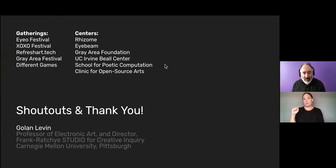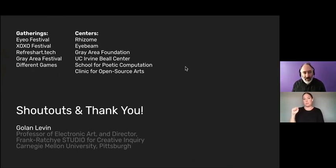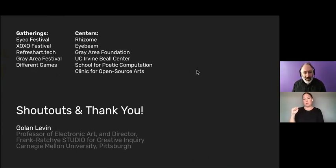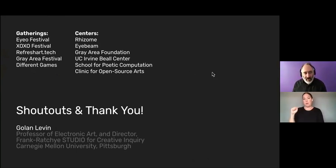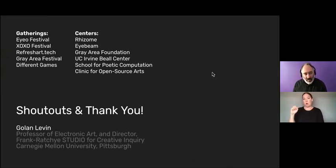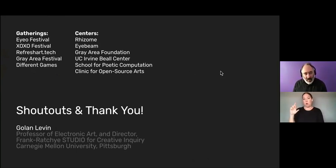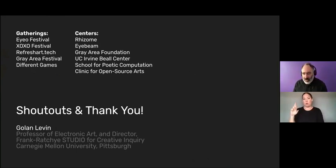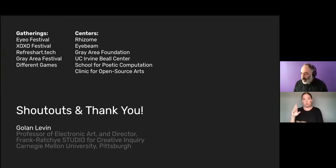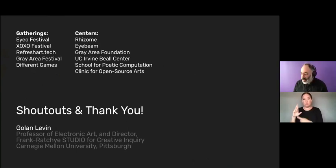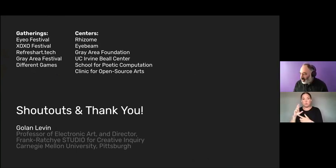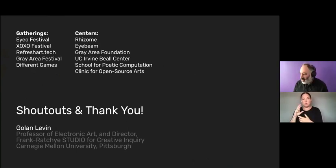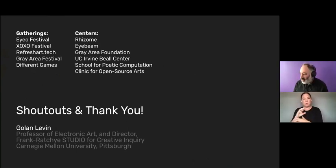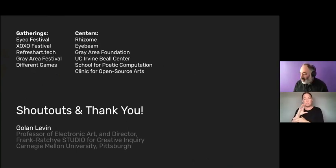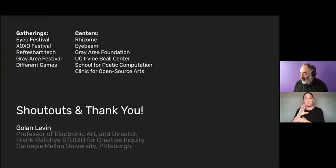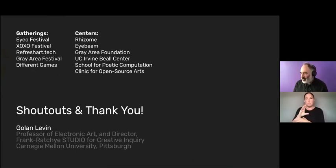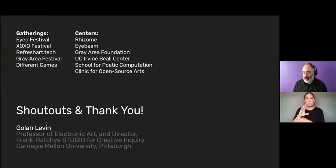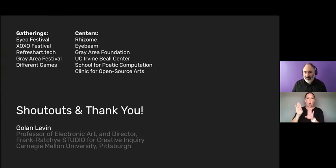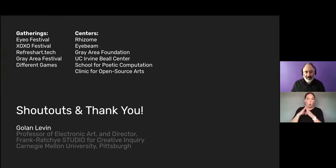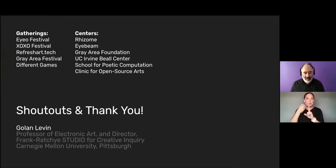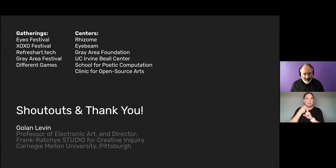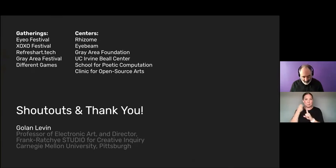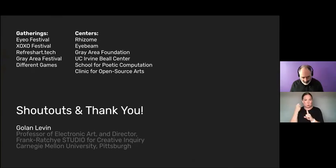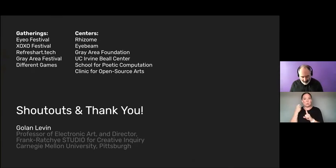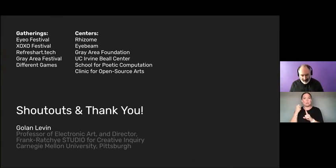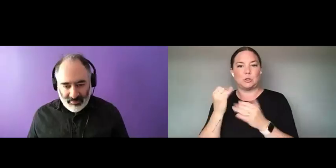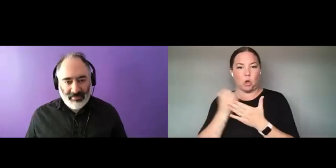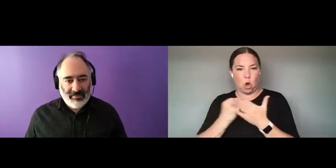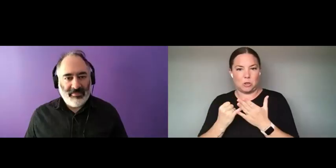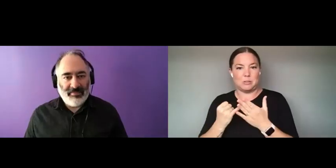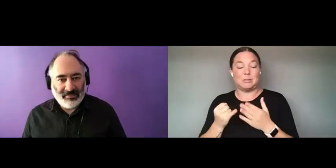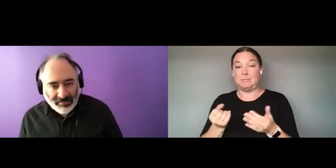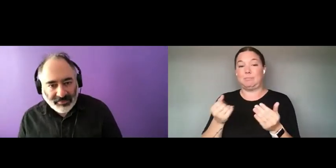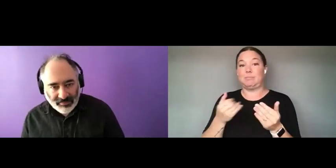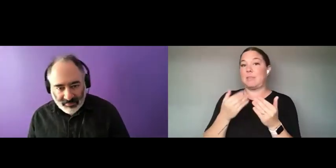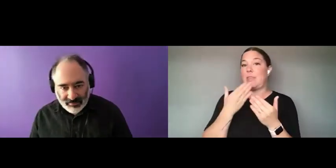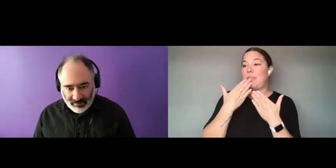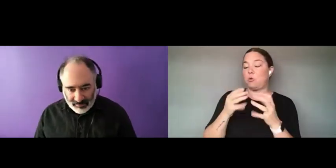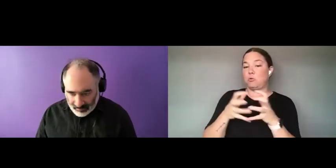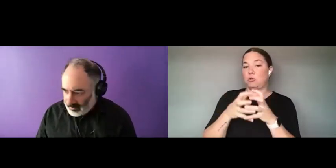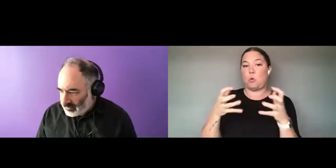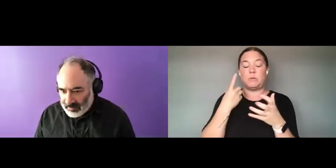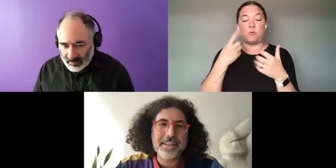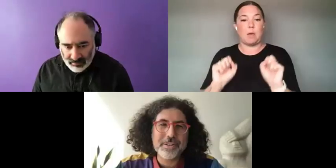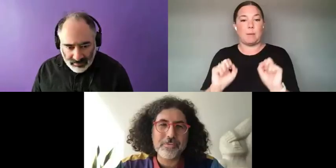THE OPPORTUNITY. ============ THANK YOU SO MUCH FOR THAT. SO THE SECOND PRESENTATION WE'RE GOING